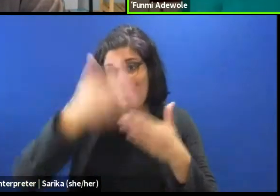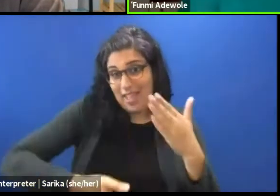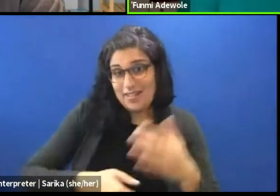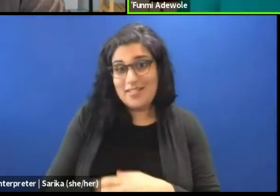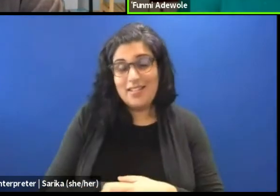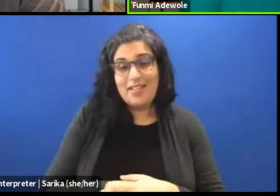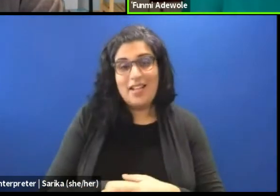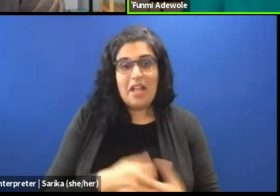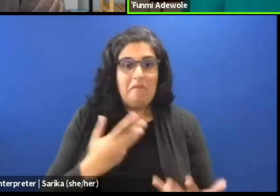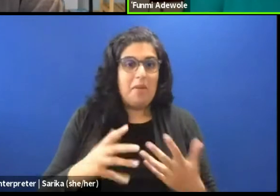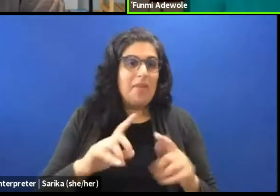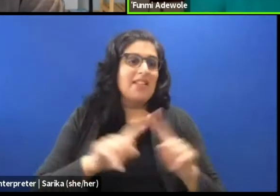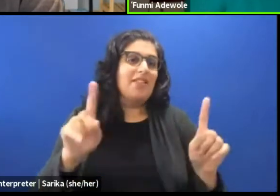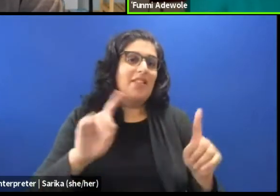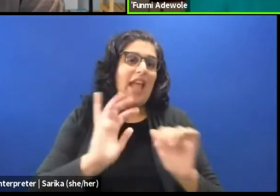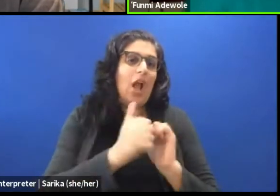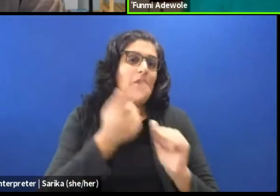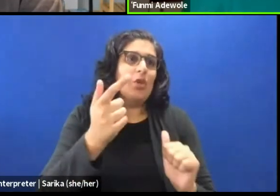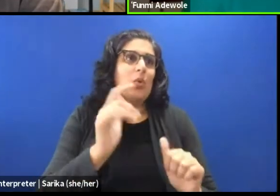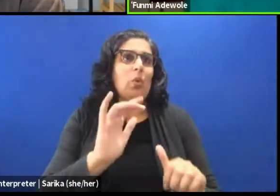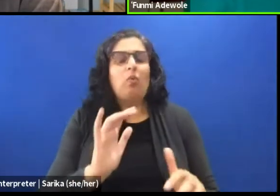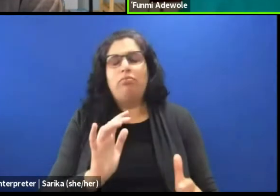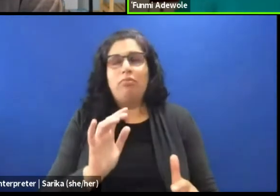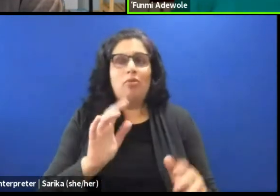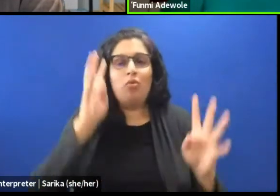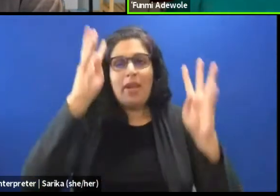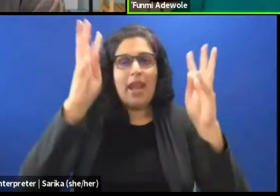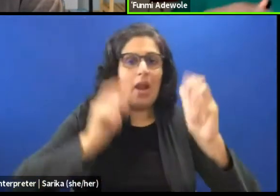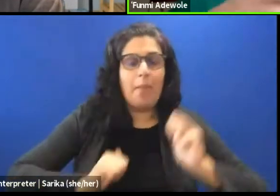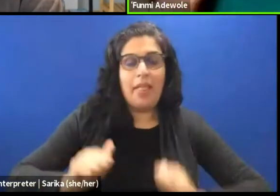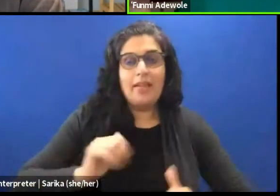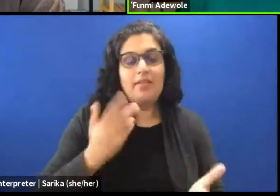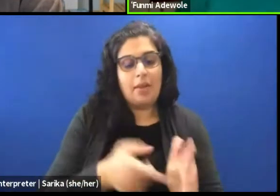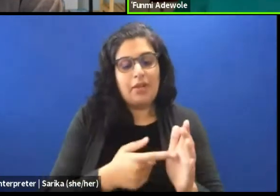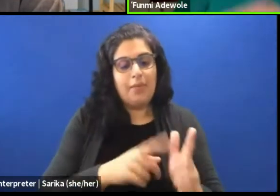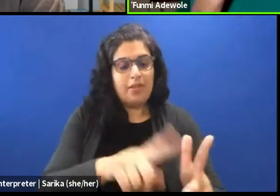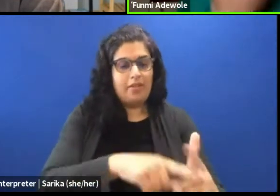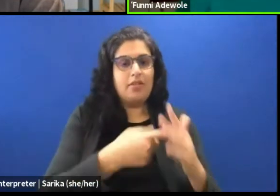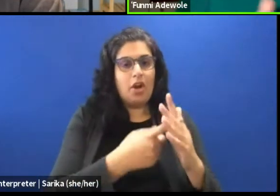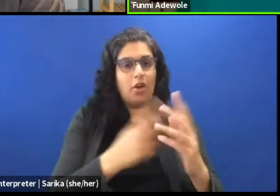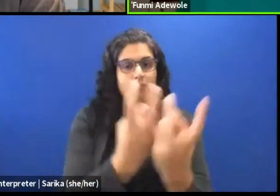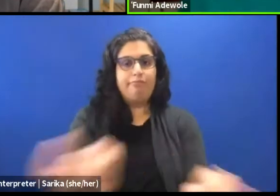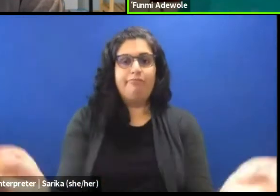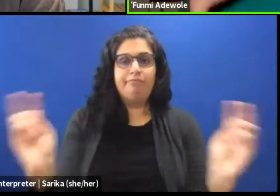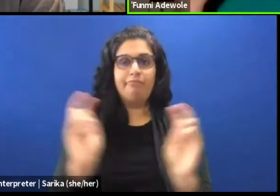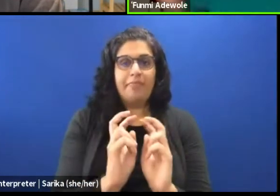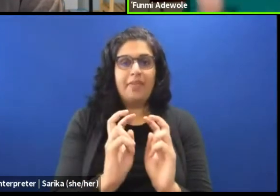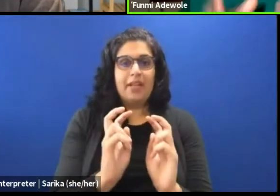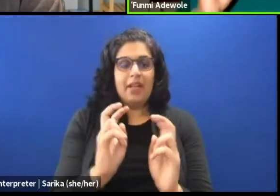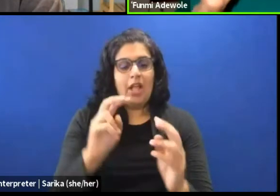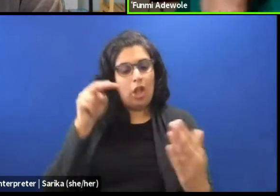from how you would create a play. You know sometimes at the beginning of a play you can seat around the table, you can look at the play text you can say okay